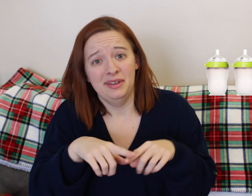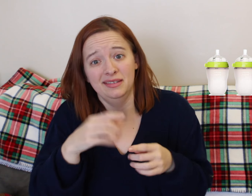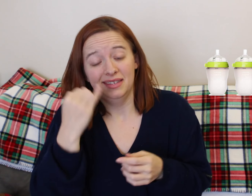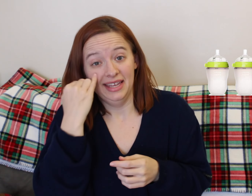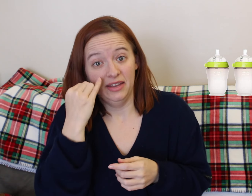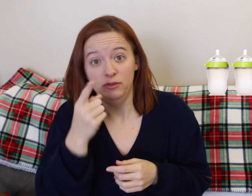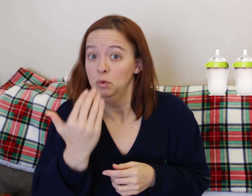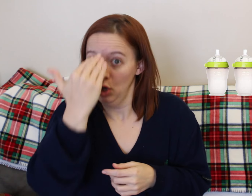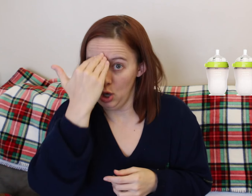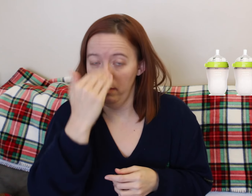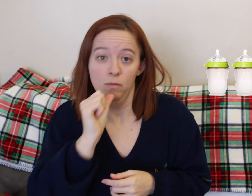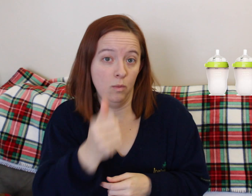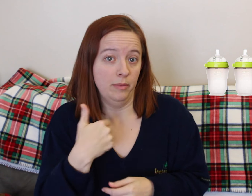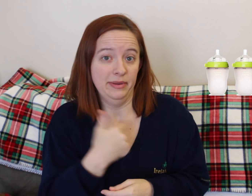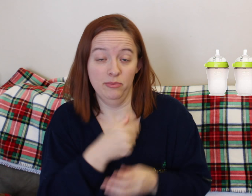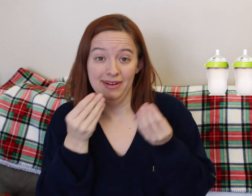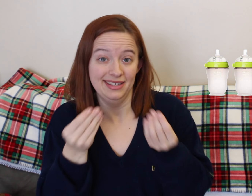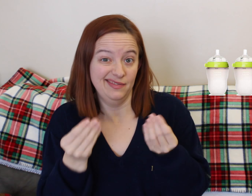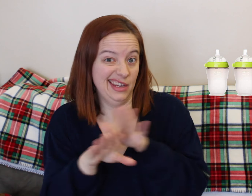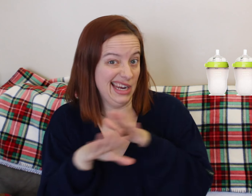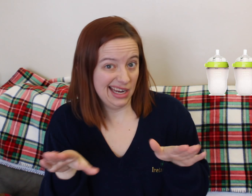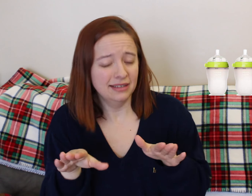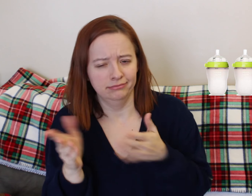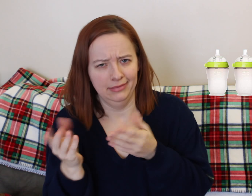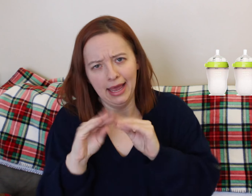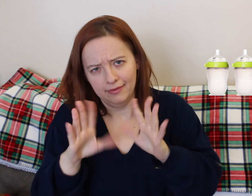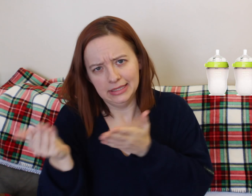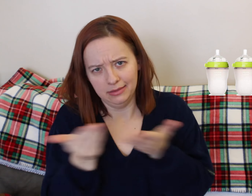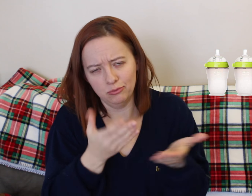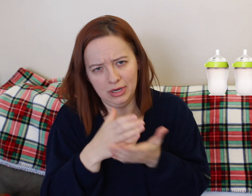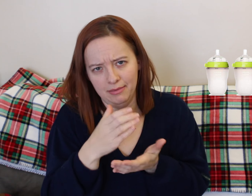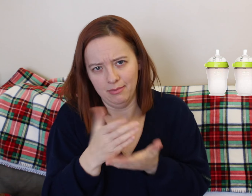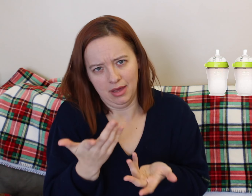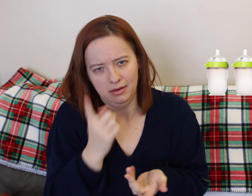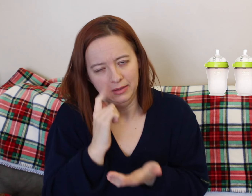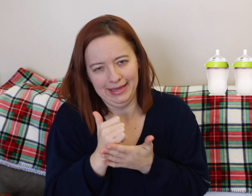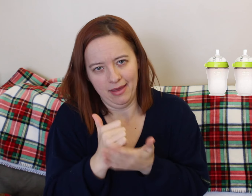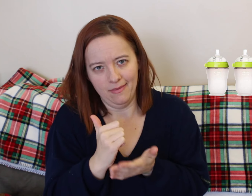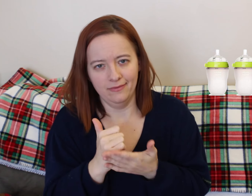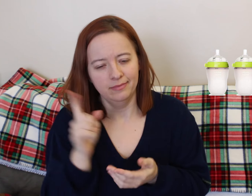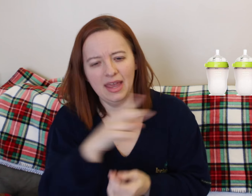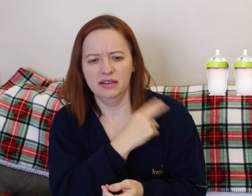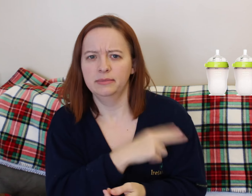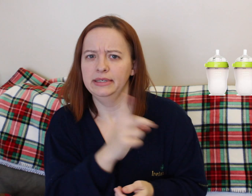But I think they were really grateful for that. It's just kind of a thank you for all of that. Cause they do SO MUCH work helping and it's just worth it. So bring it.